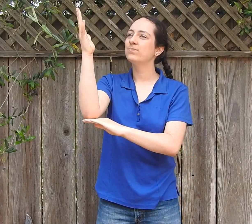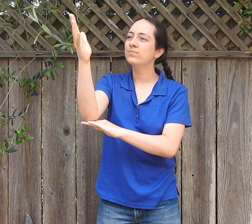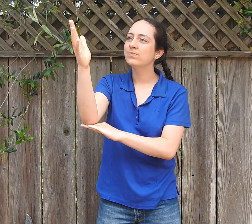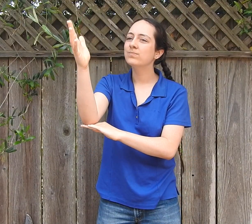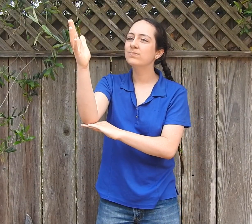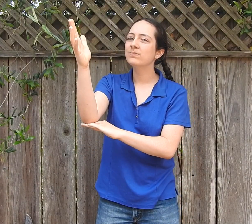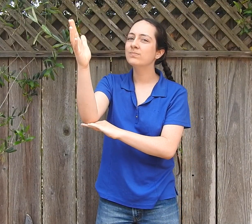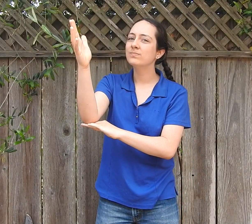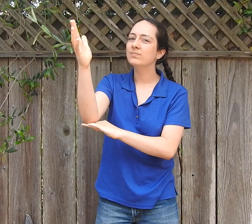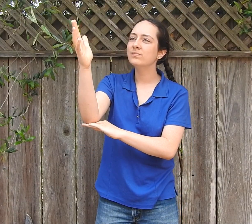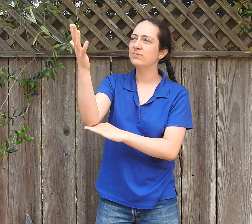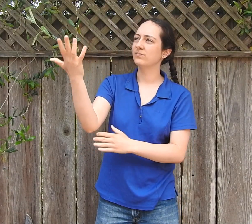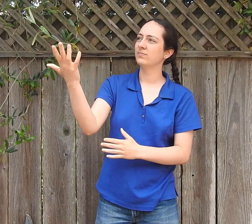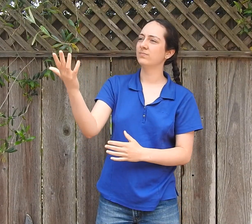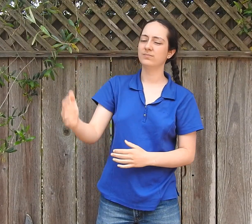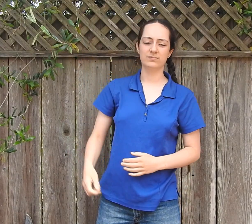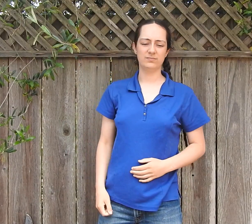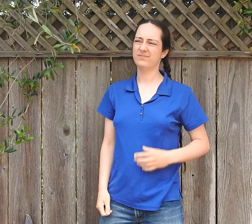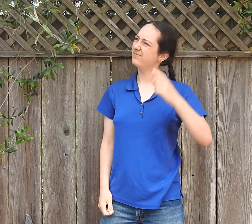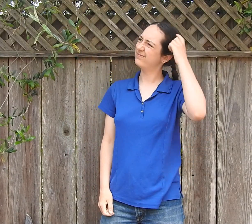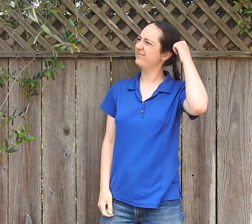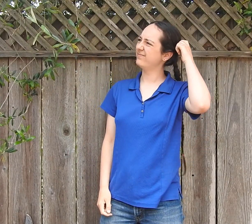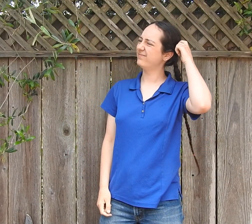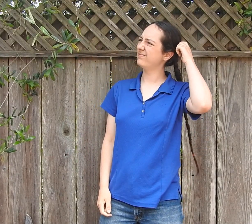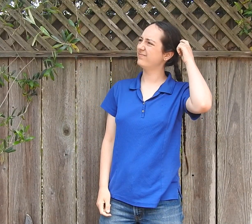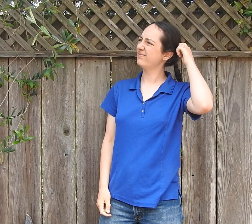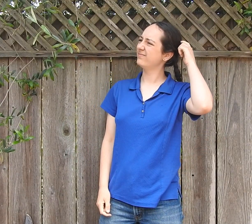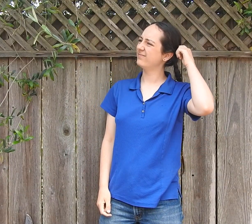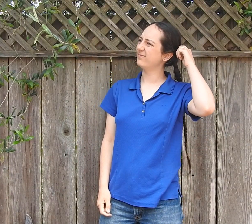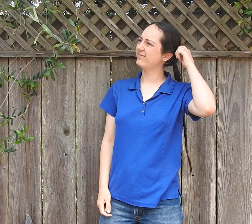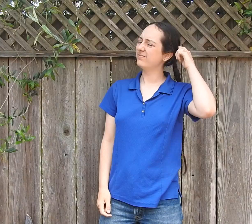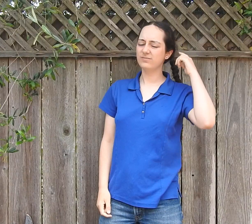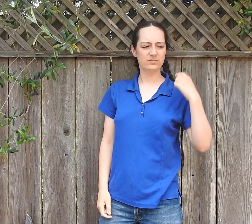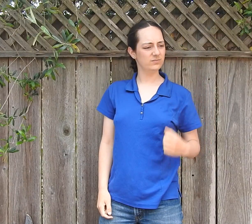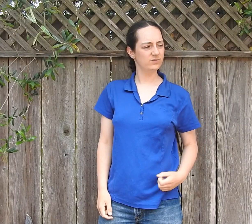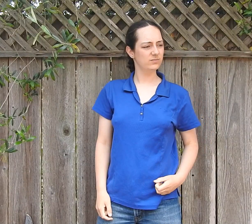But the tree doesn't fall. Huh?